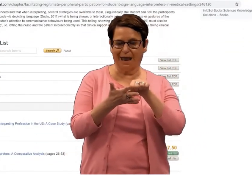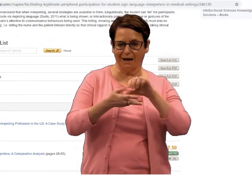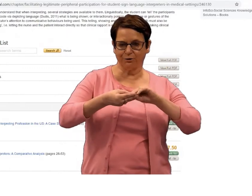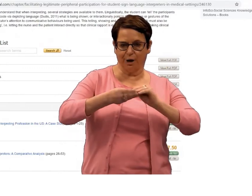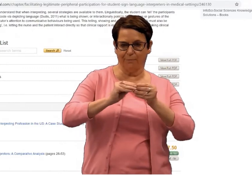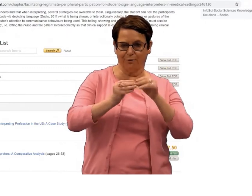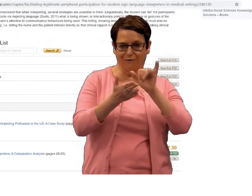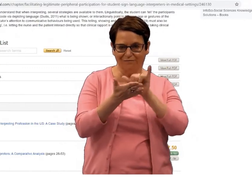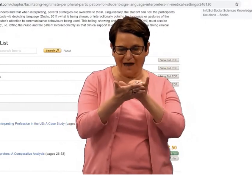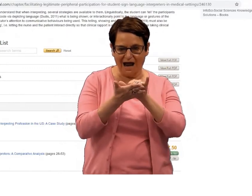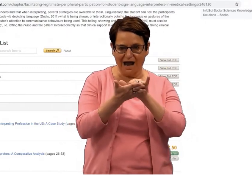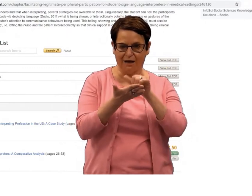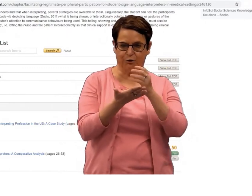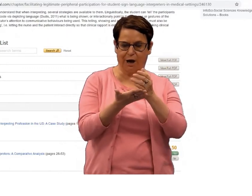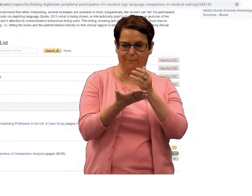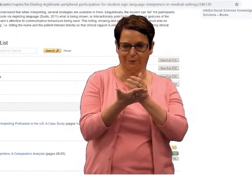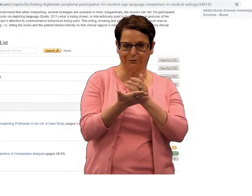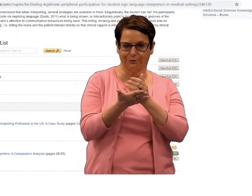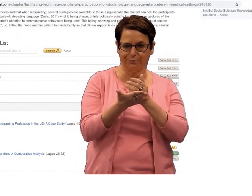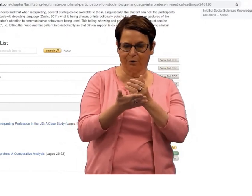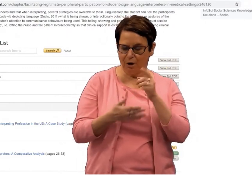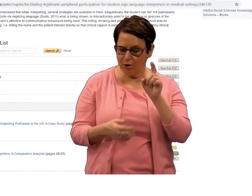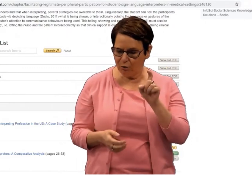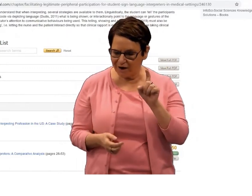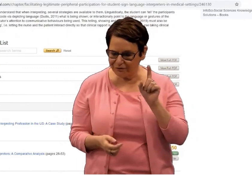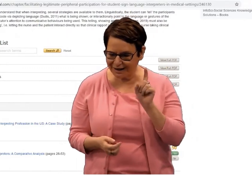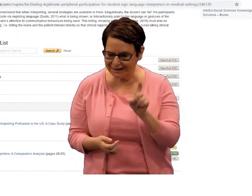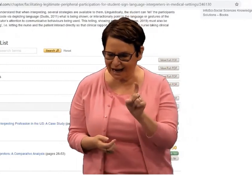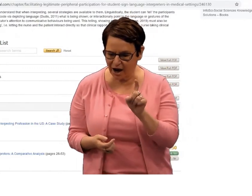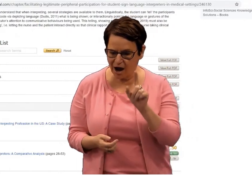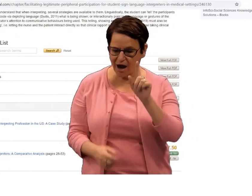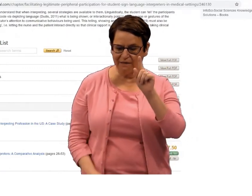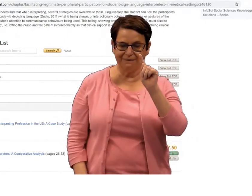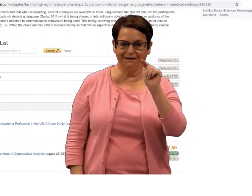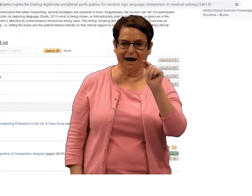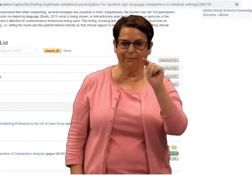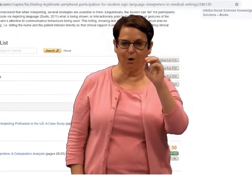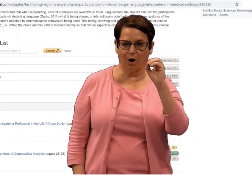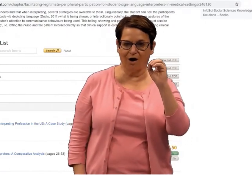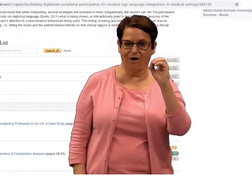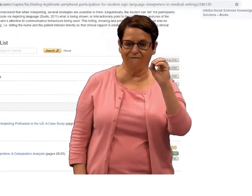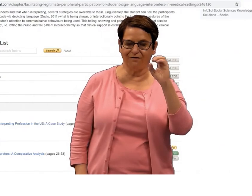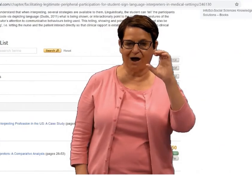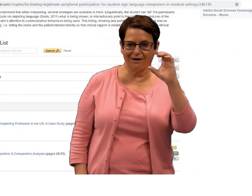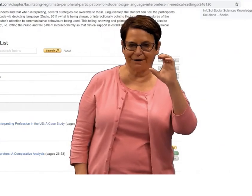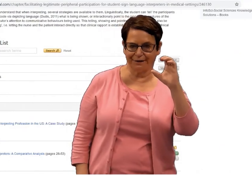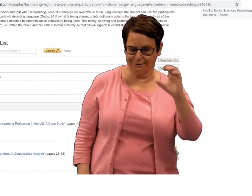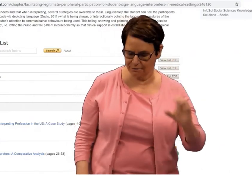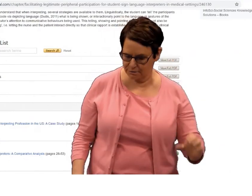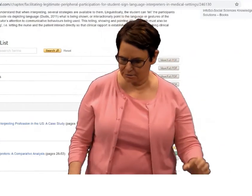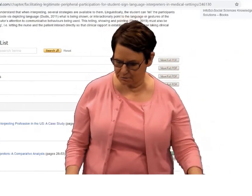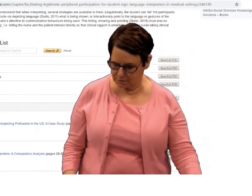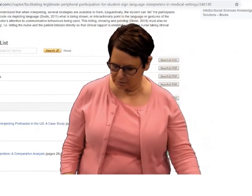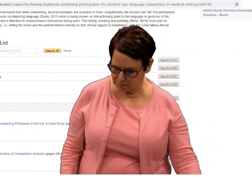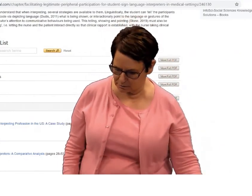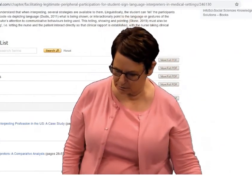How do I find the page numbers of that specific chapter? Well, I have to click on the Table of Contents.